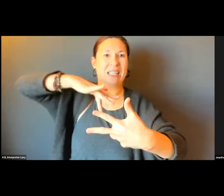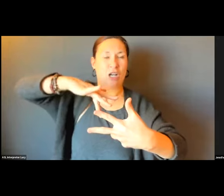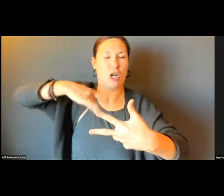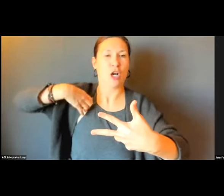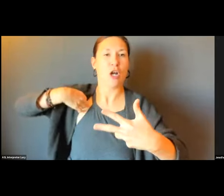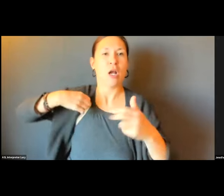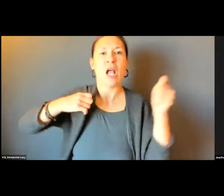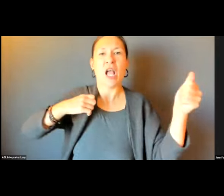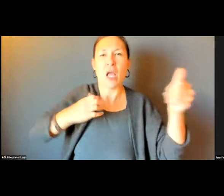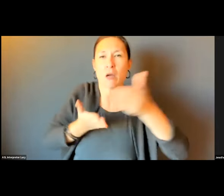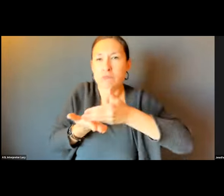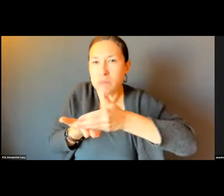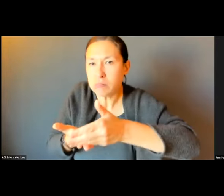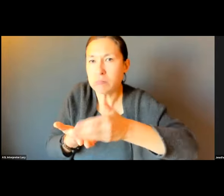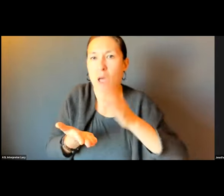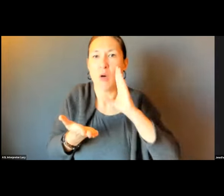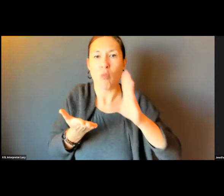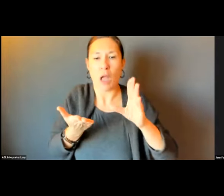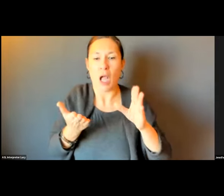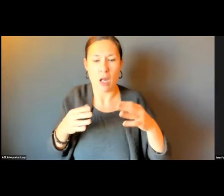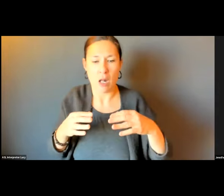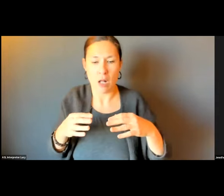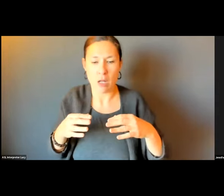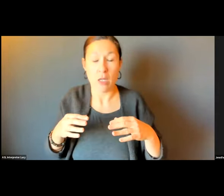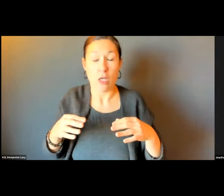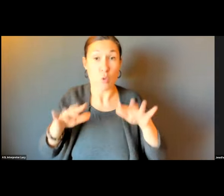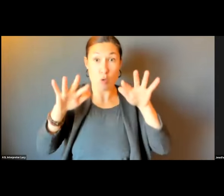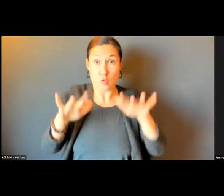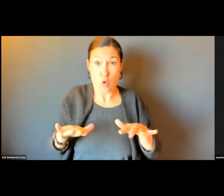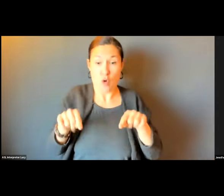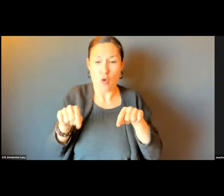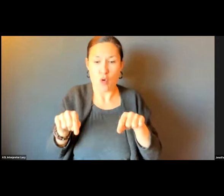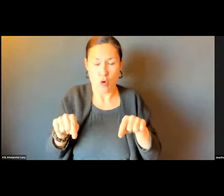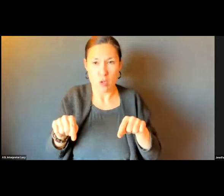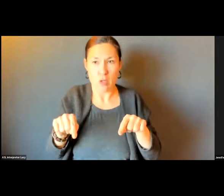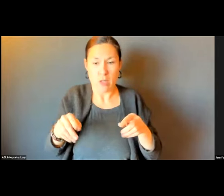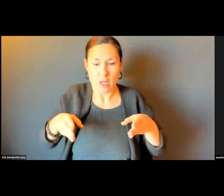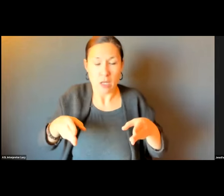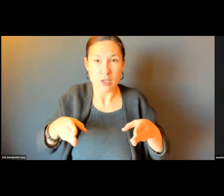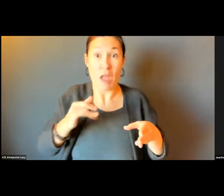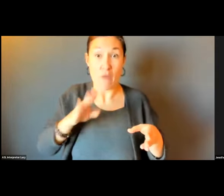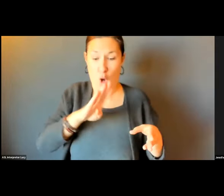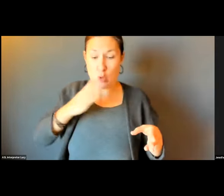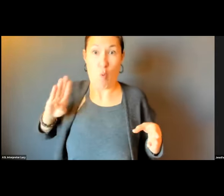THEY WILL CLEAR SNOW FROM THAT FRONT LANDING PAD, THEY WILL CUT